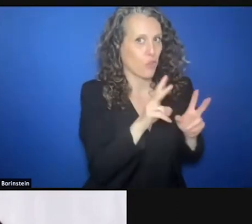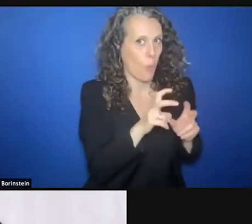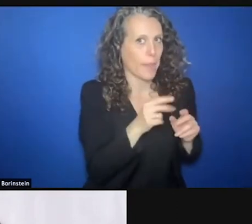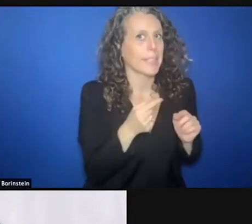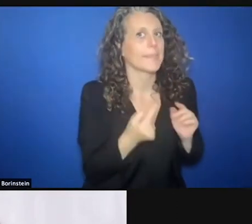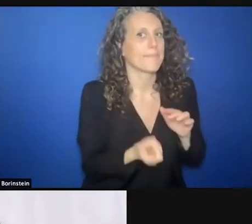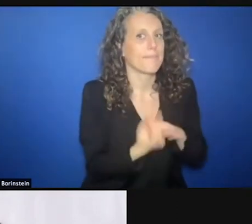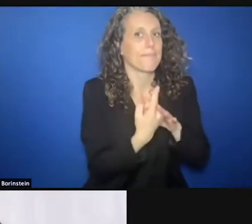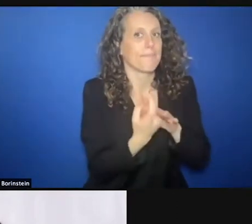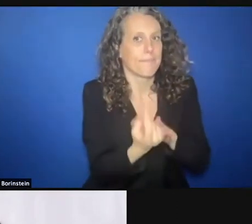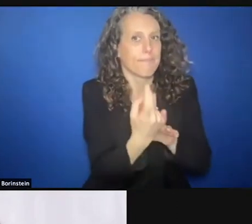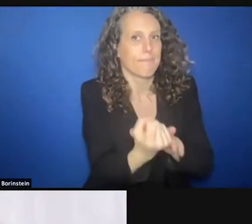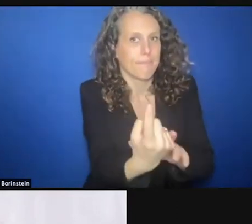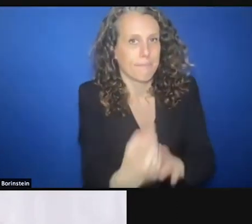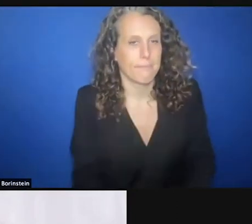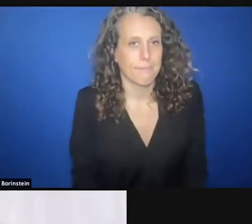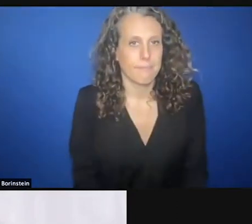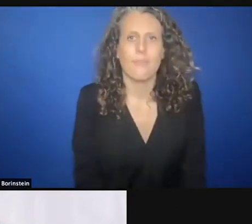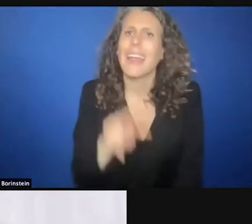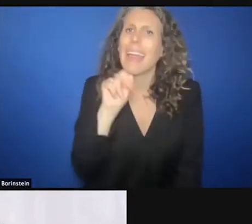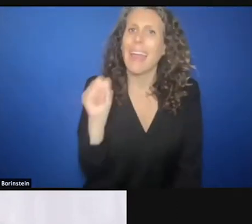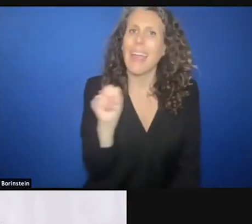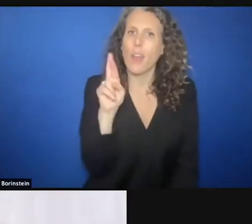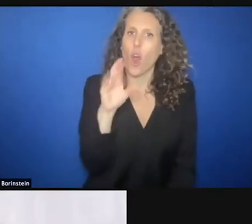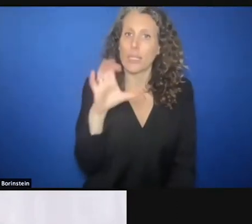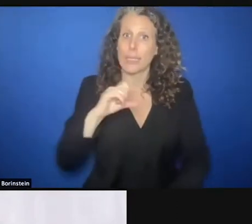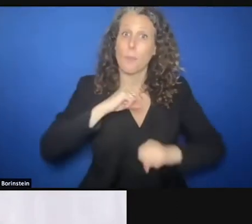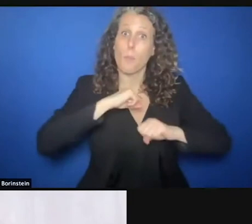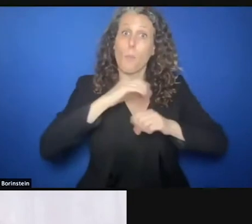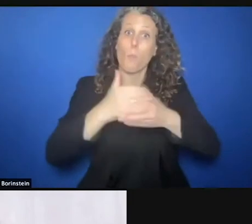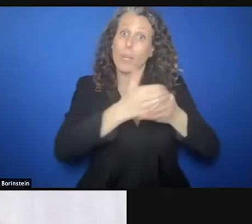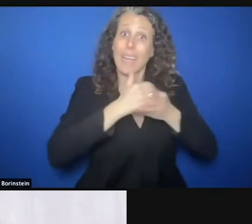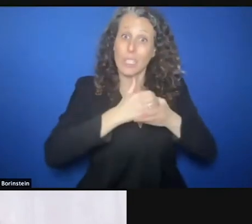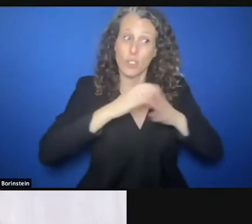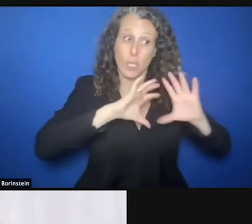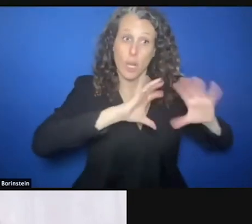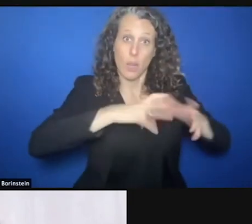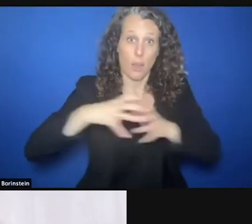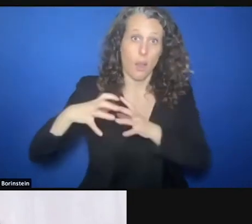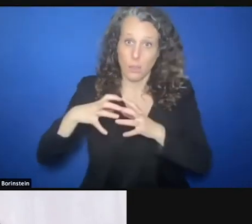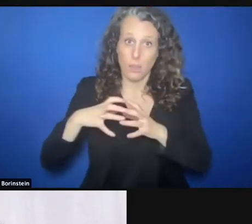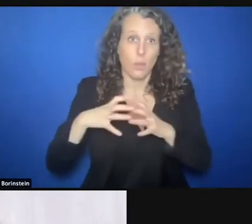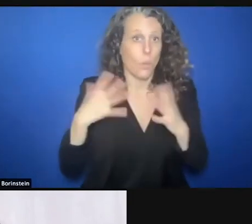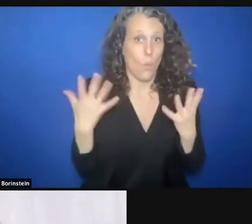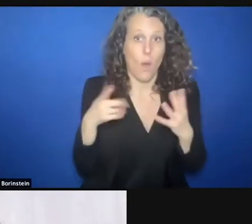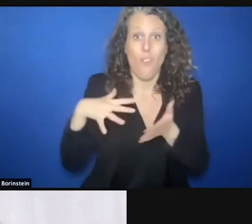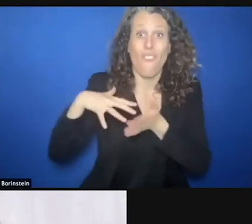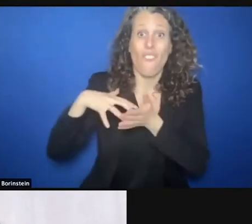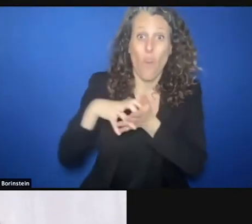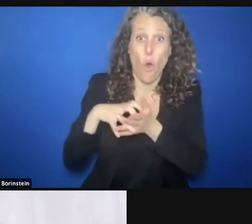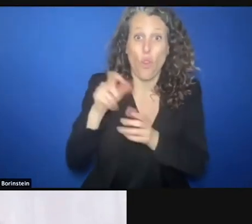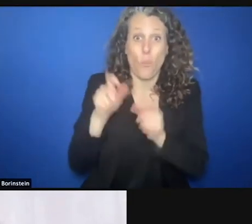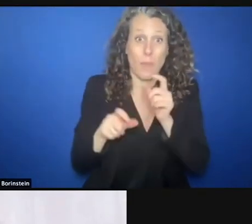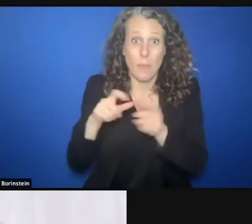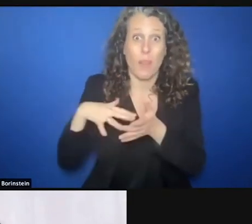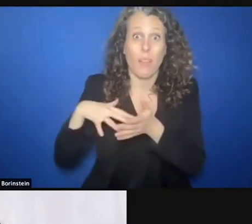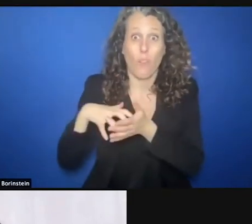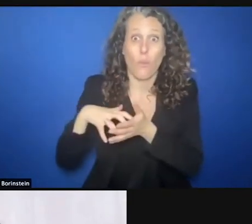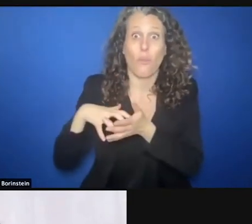discussion. The protection report is clear that COVID will render even more vulnerable give me